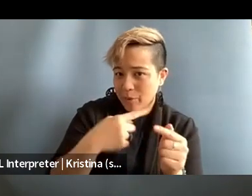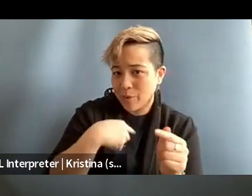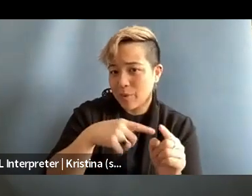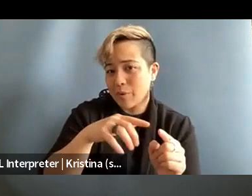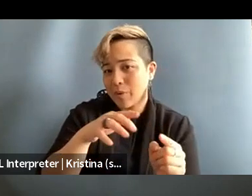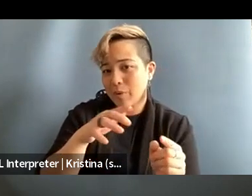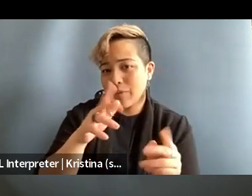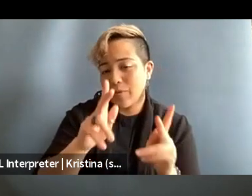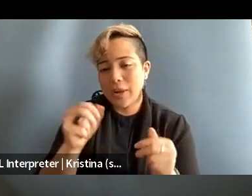folks can jump in from there.